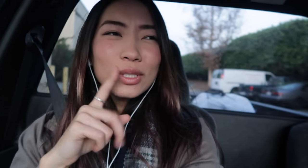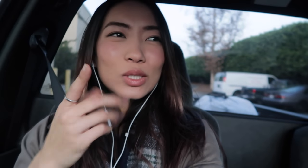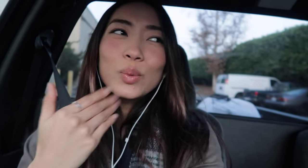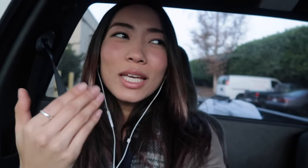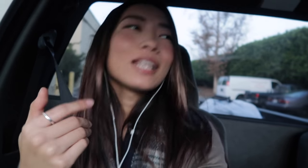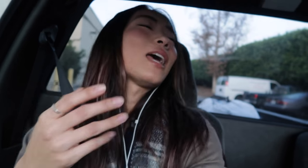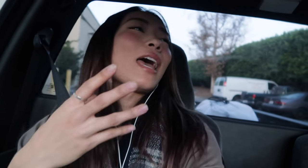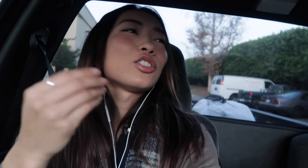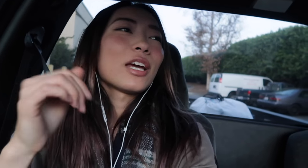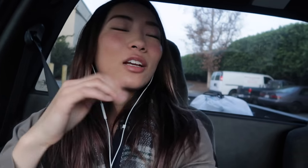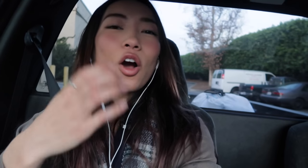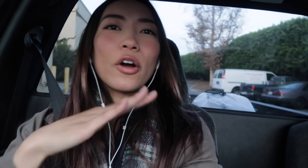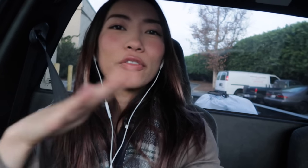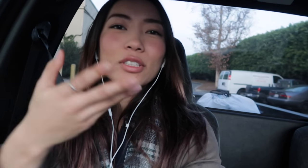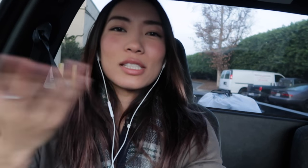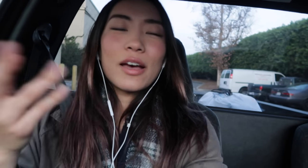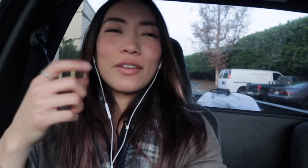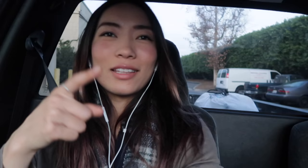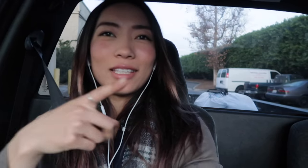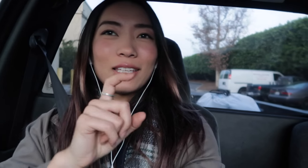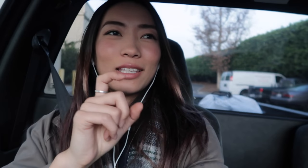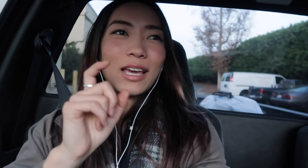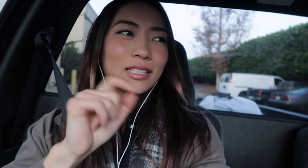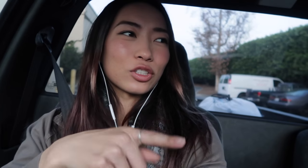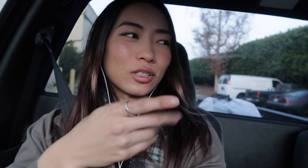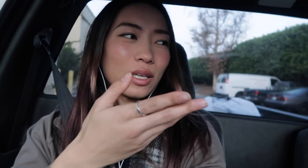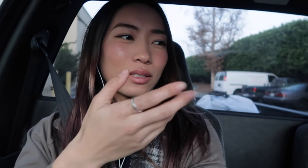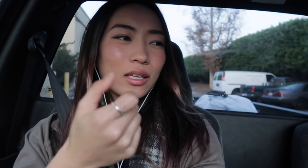really sweet and she had a car full of stuff and he asked her to like take it